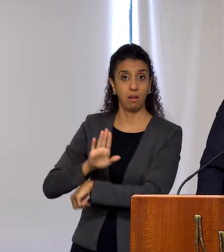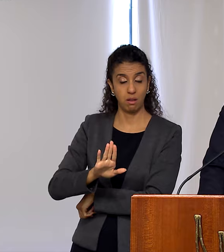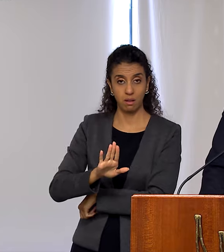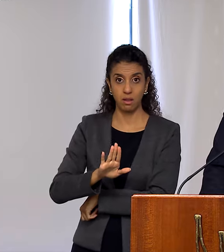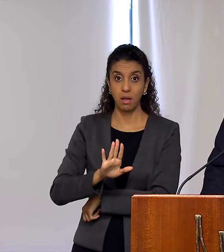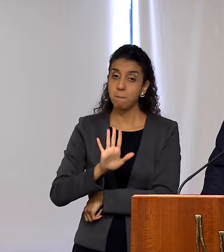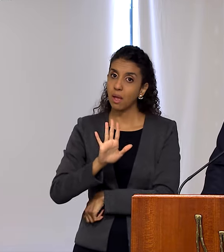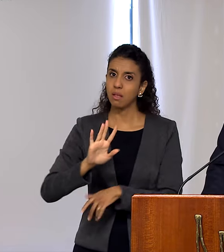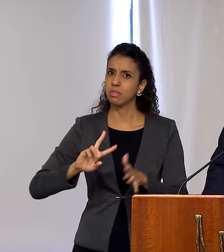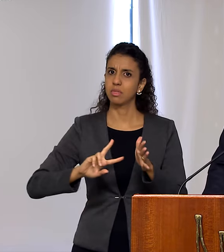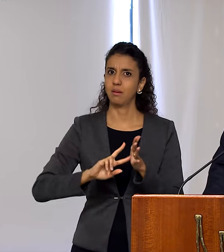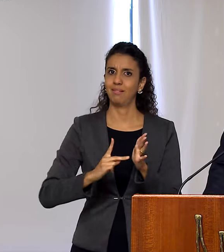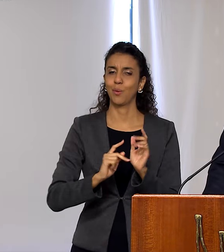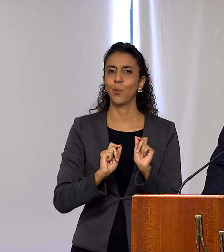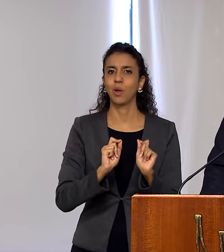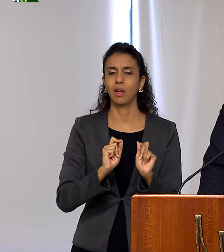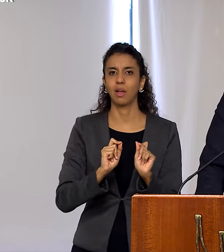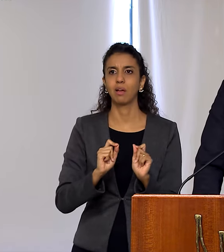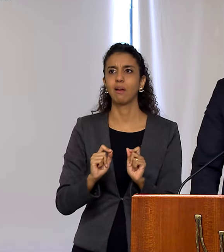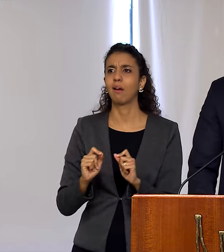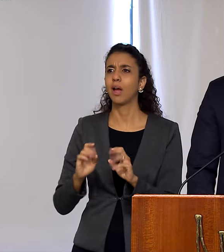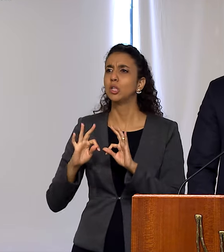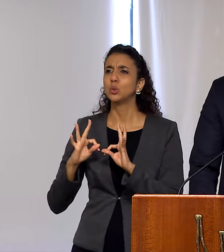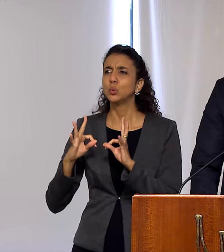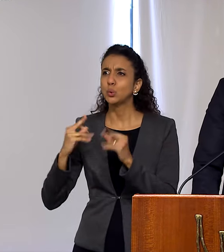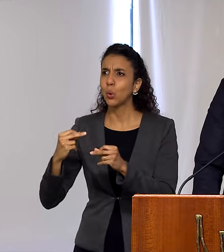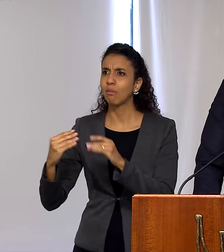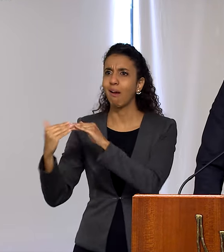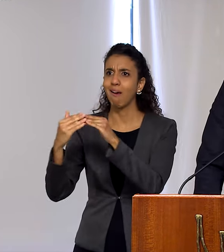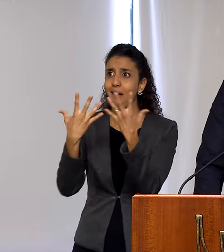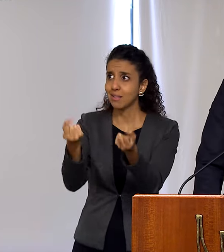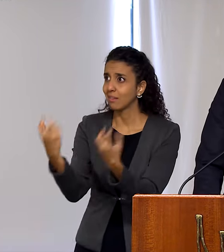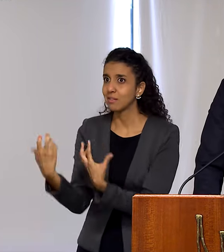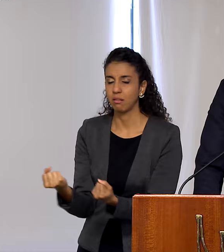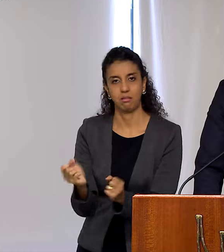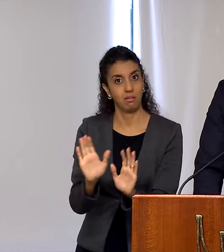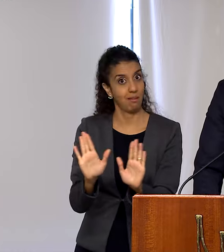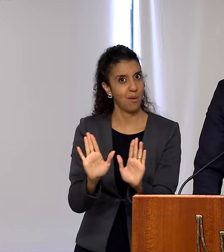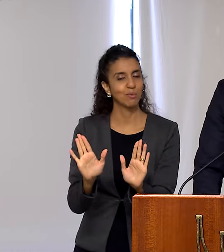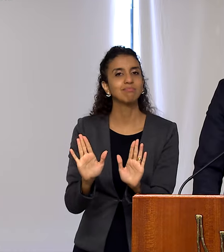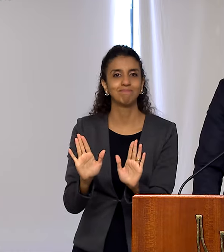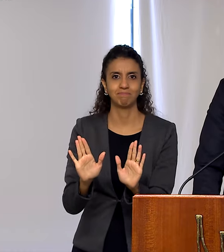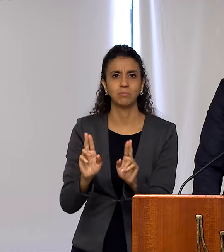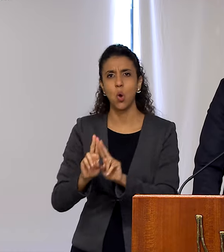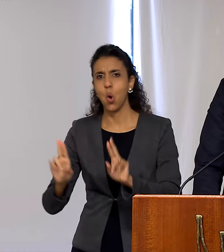of course, to adhere to each and every attempt at consensus that emerges, at the United Nations or elsewhere.